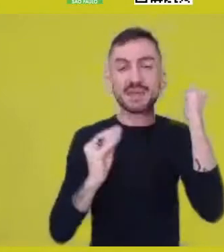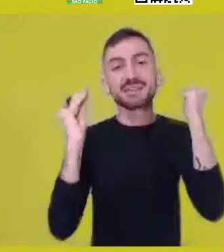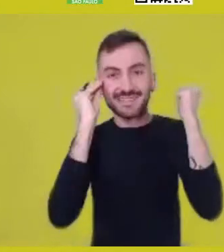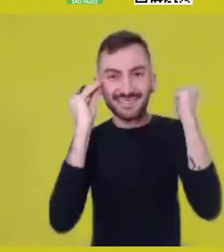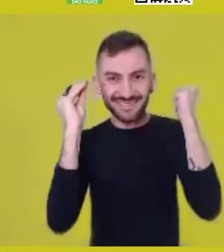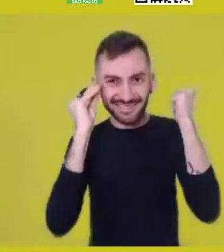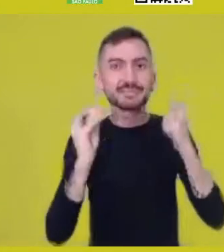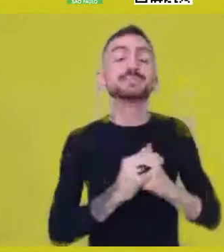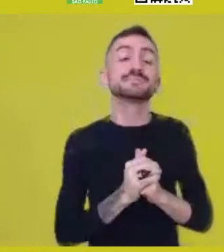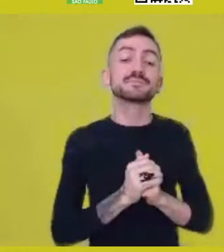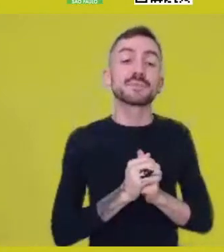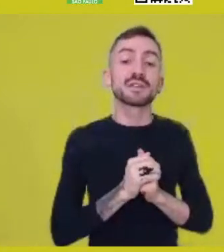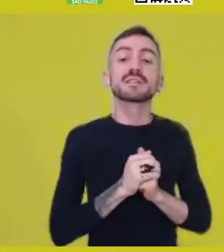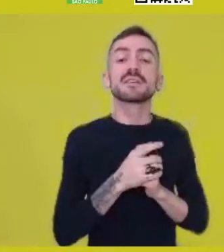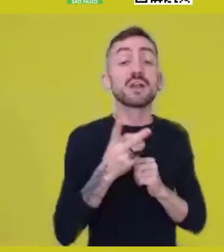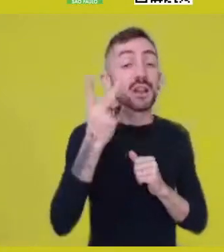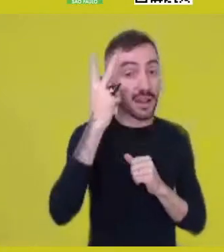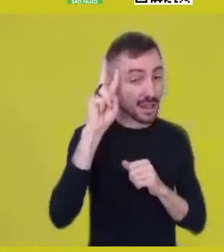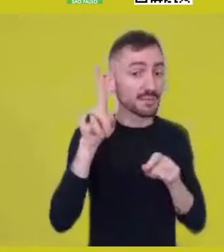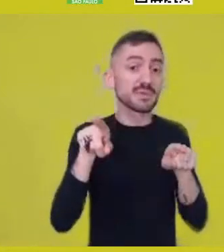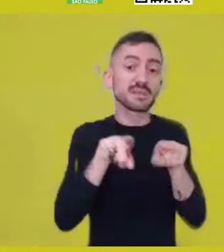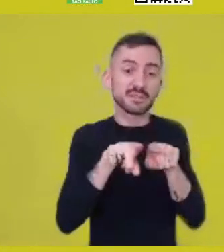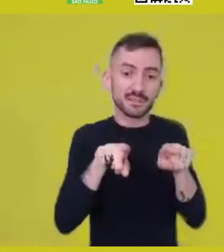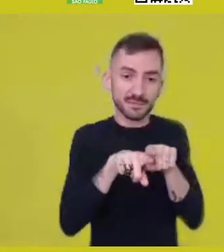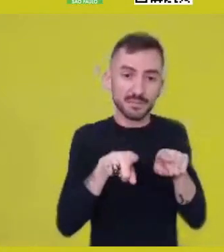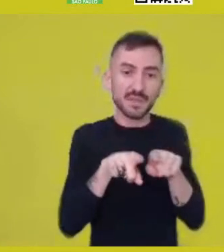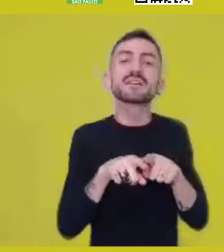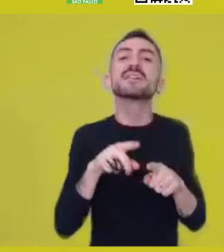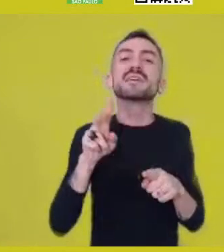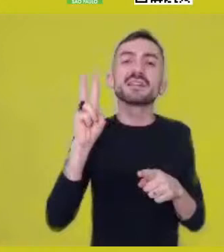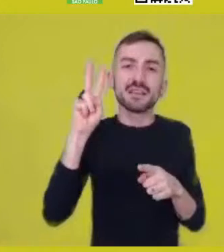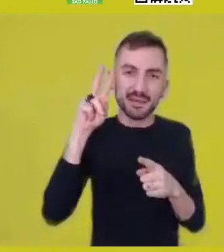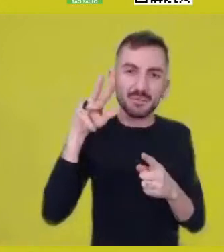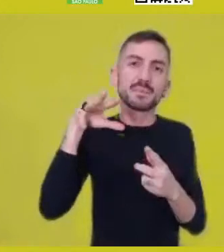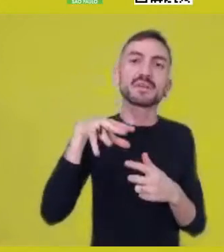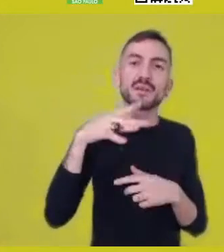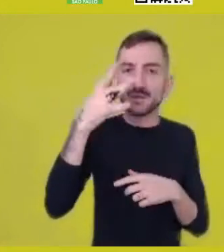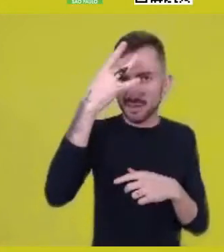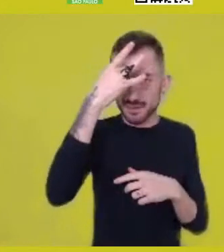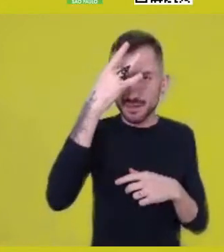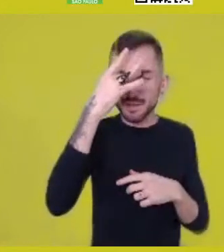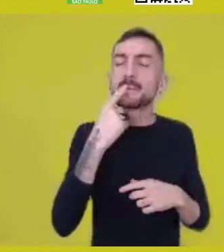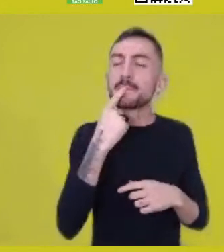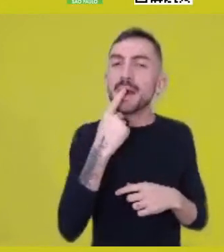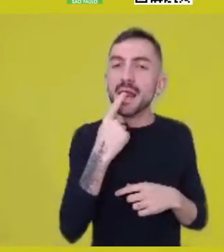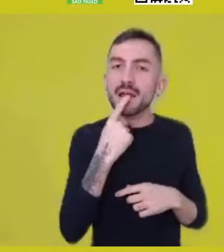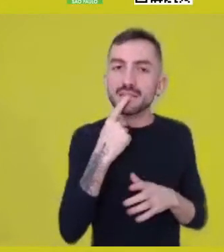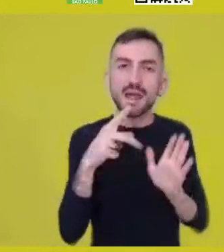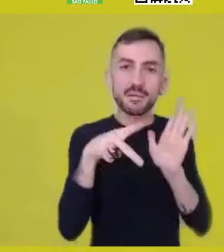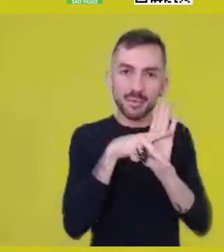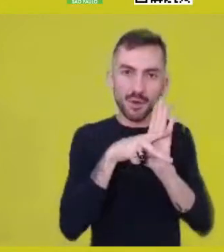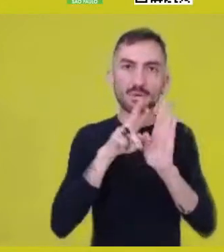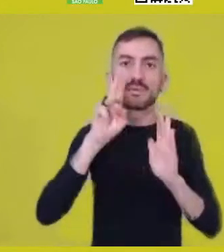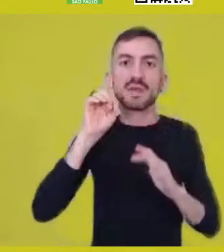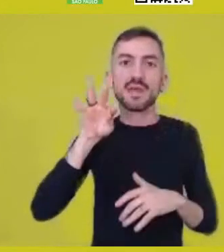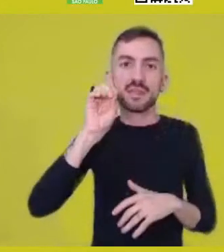remembering again the cosmotaste, which Renato Nogueira presented -